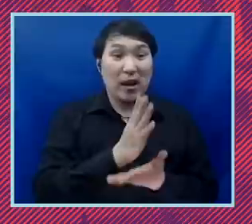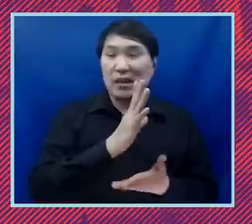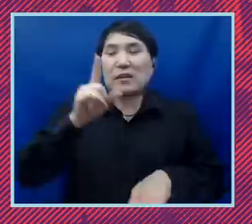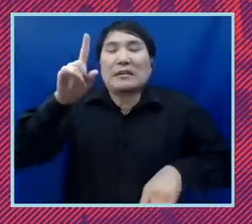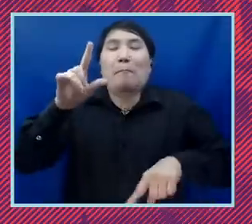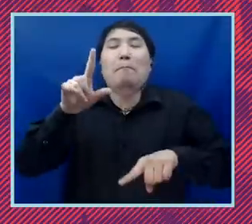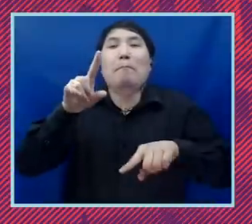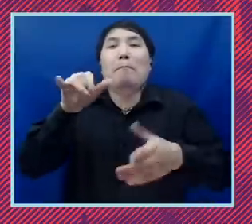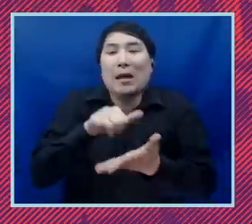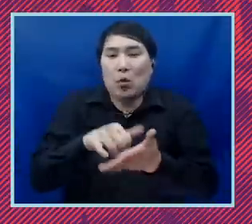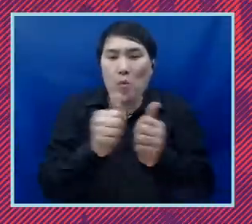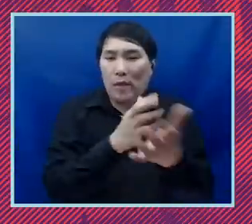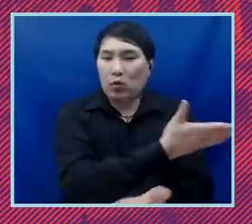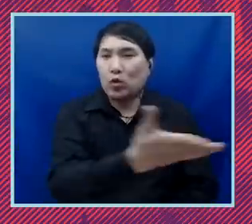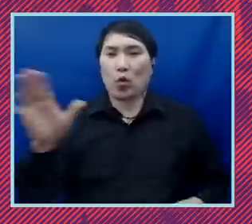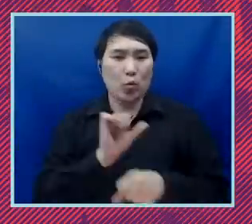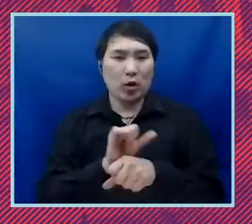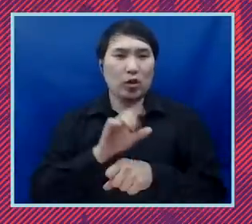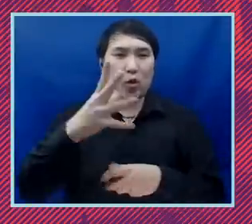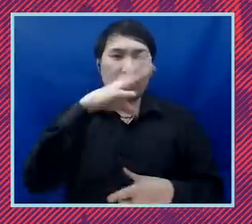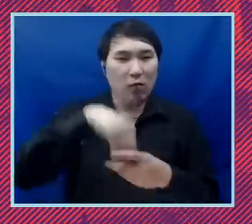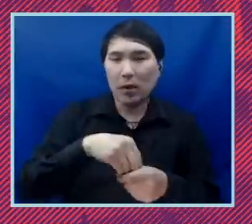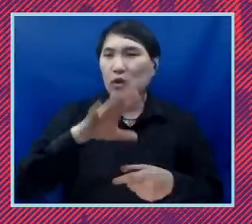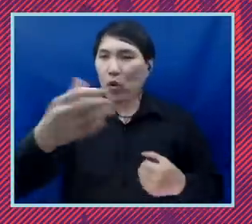without your activism, without your engagement, without your belief